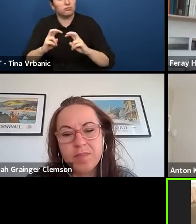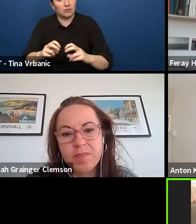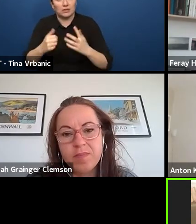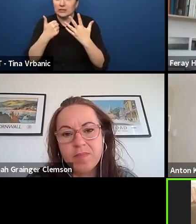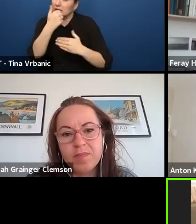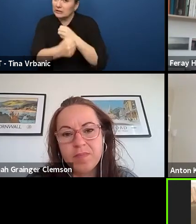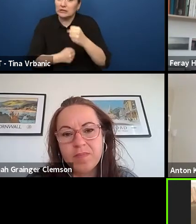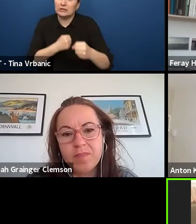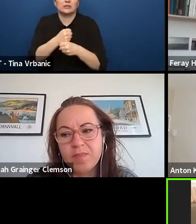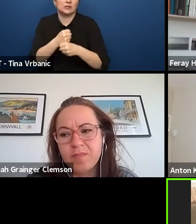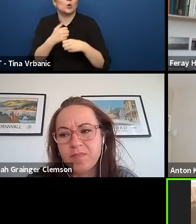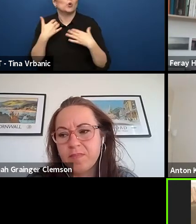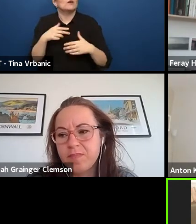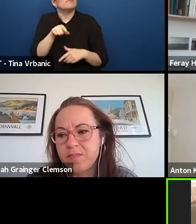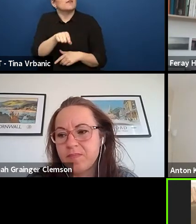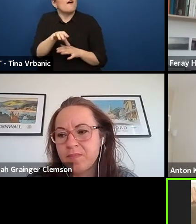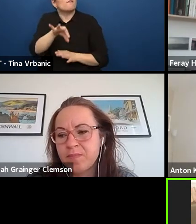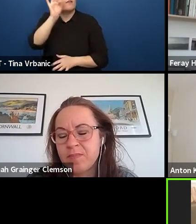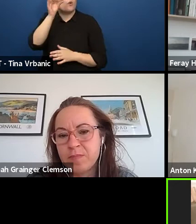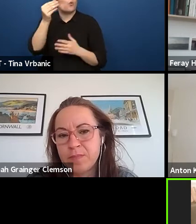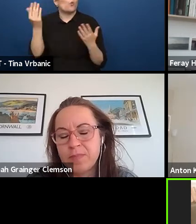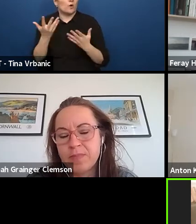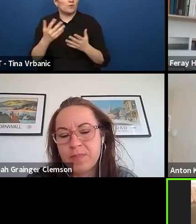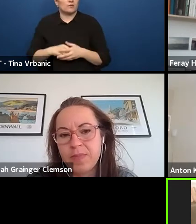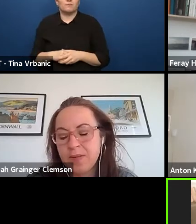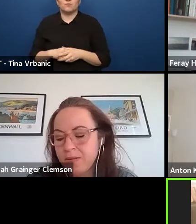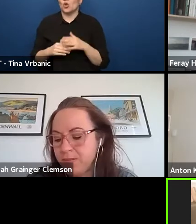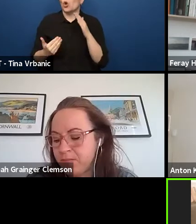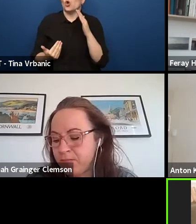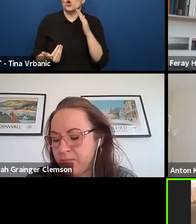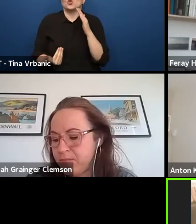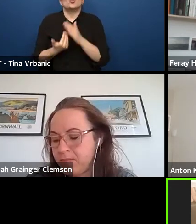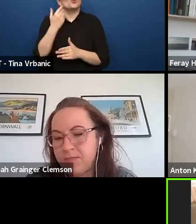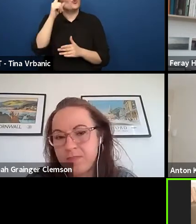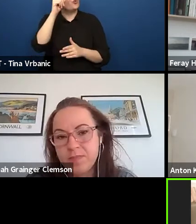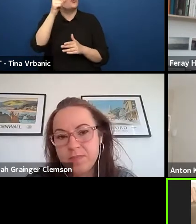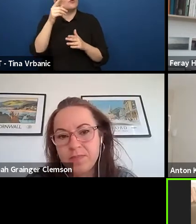is that all the new format that we can find